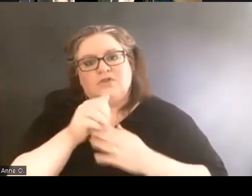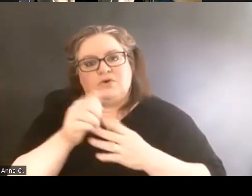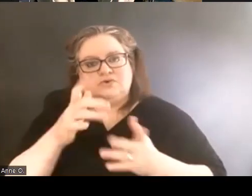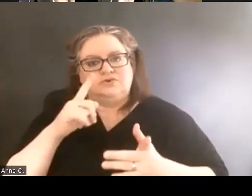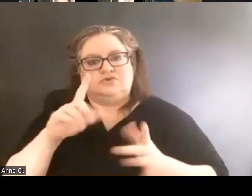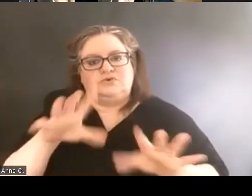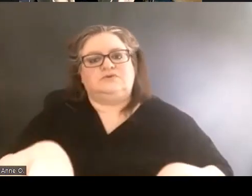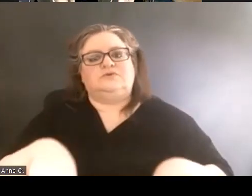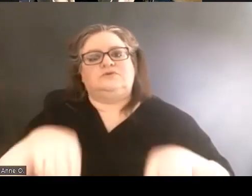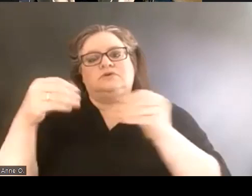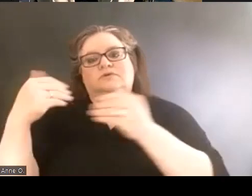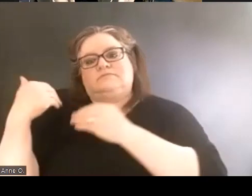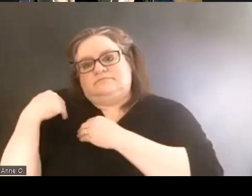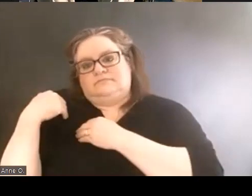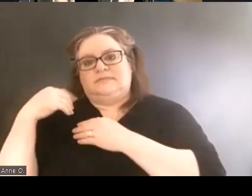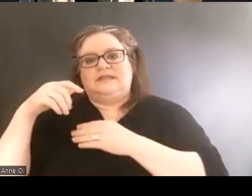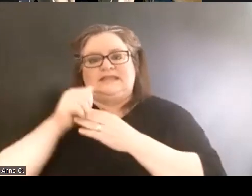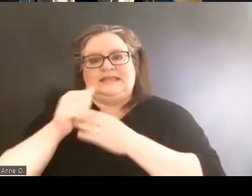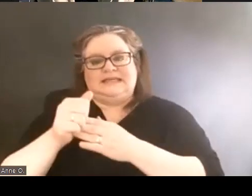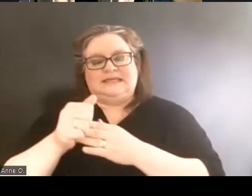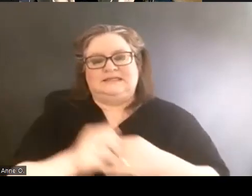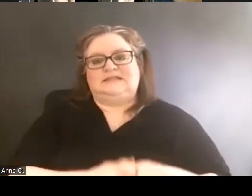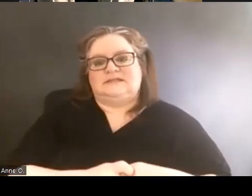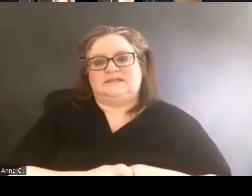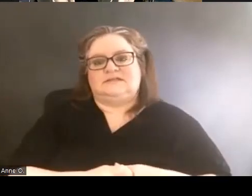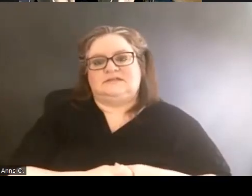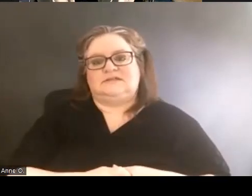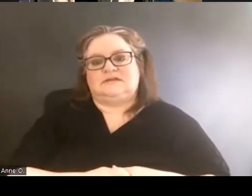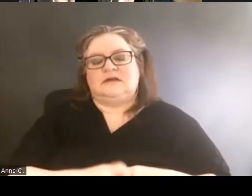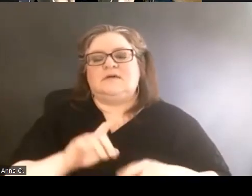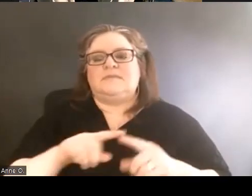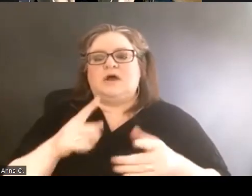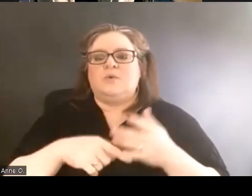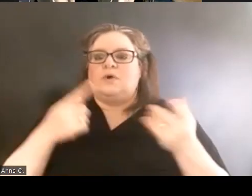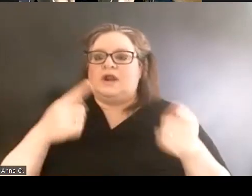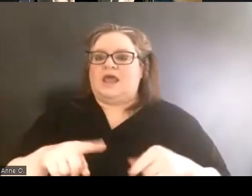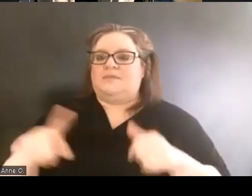But what happened first is that I sat down with them